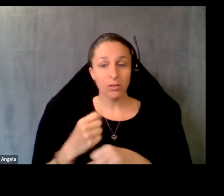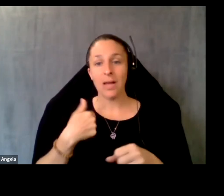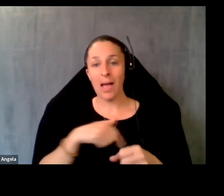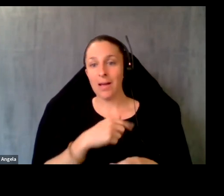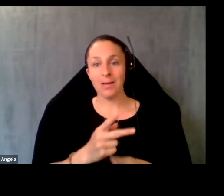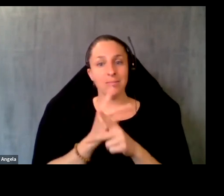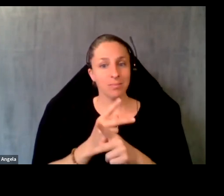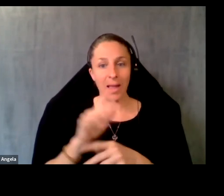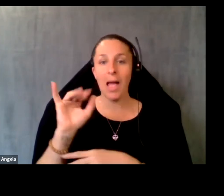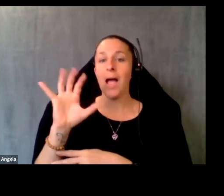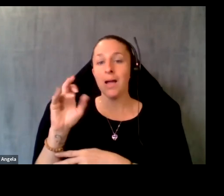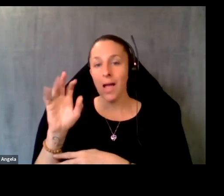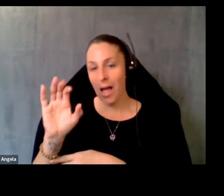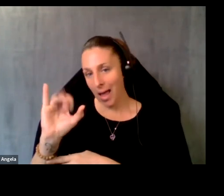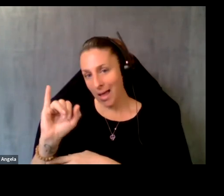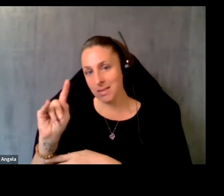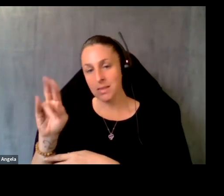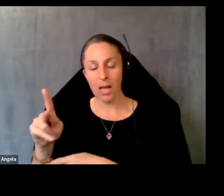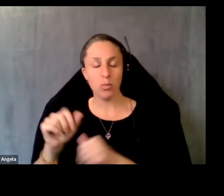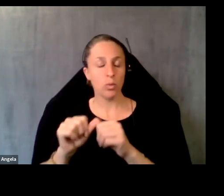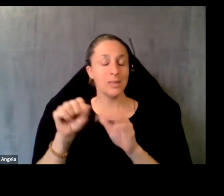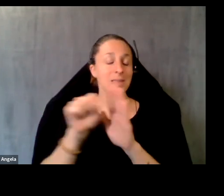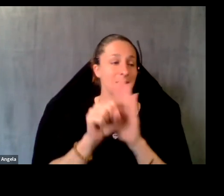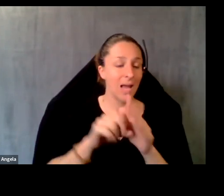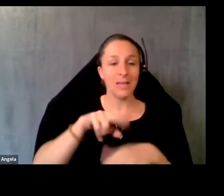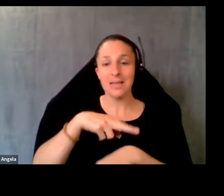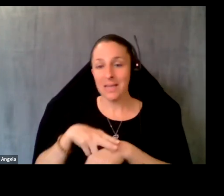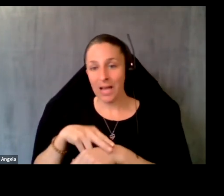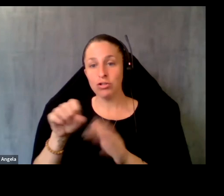been working at the local state and national level, prioritizing, connecting health care